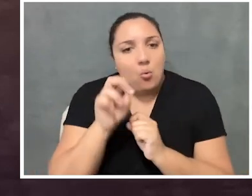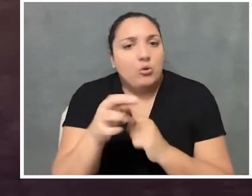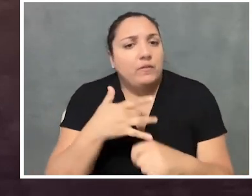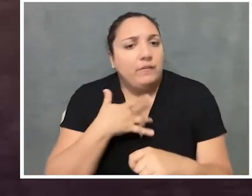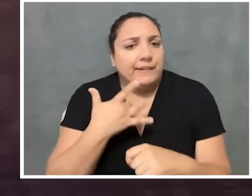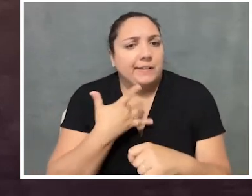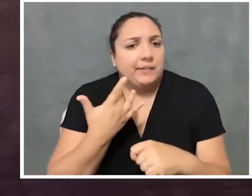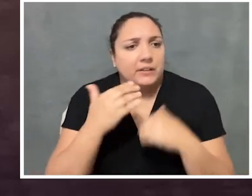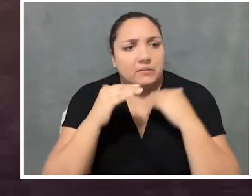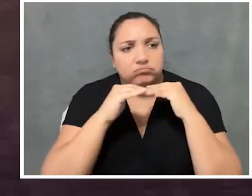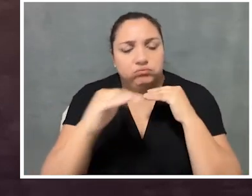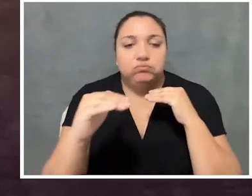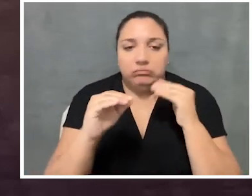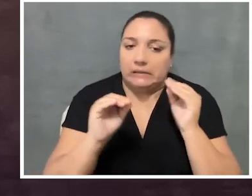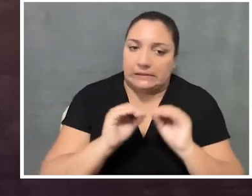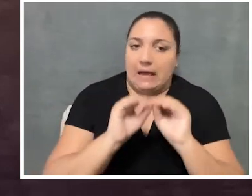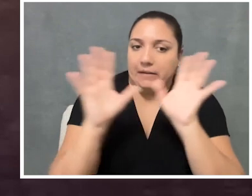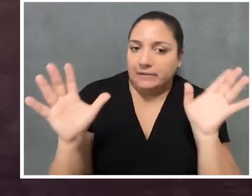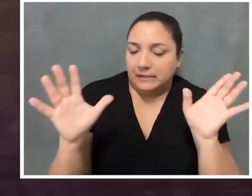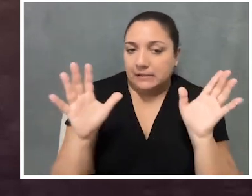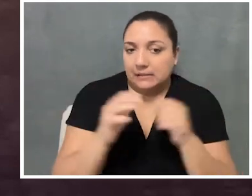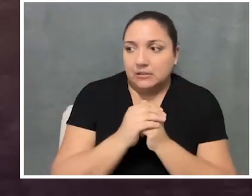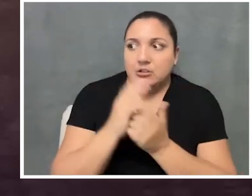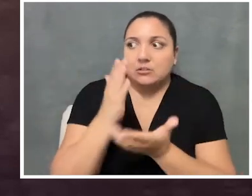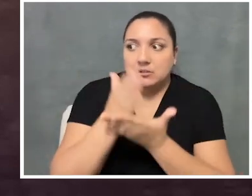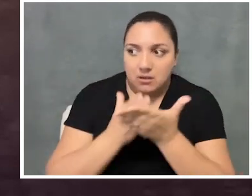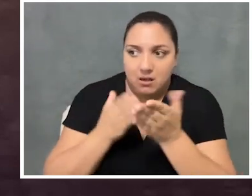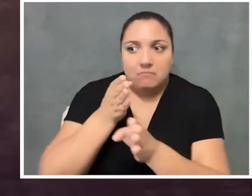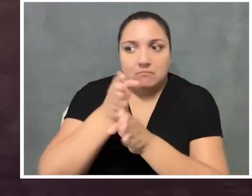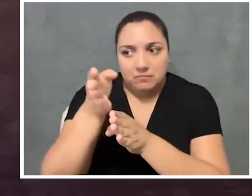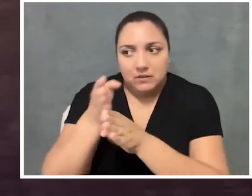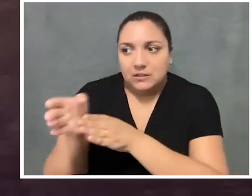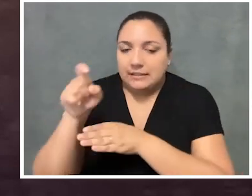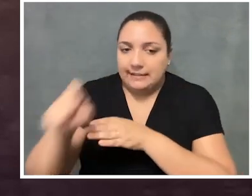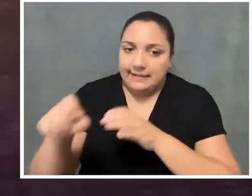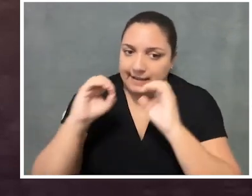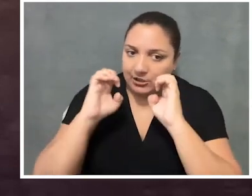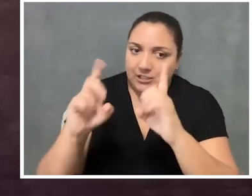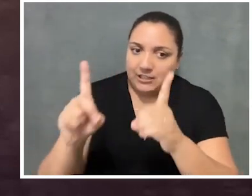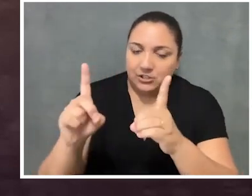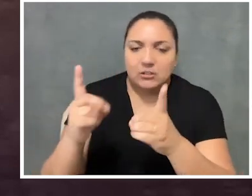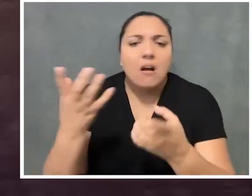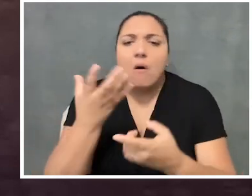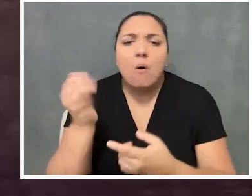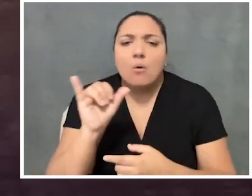Or has it been very obvious that there are areas that still require education?